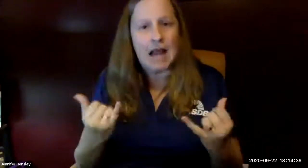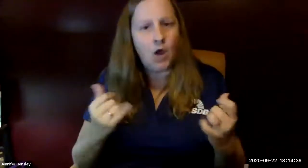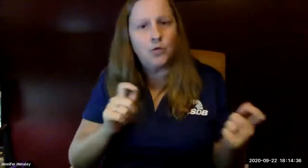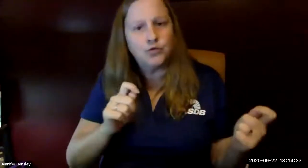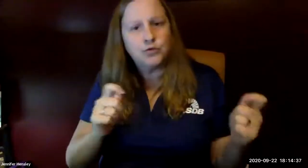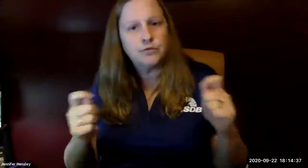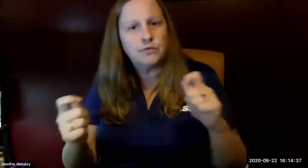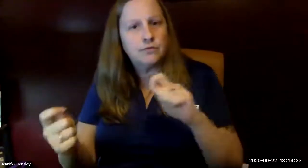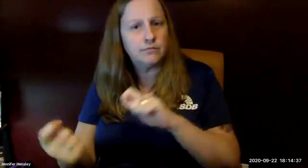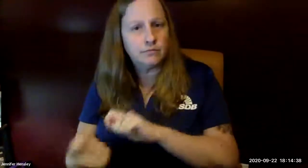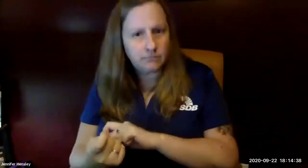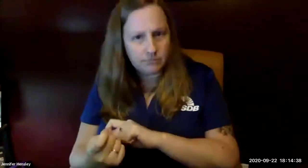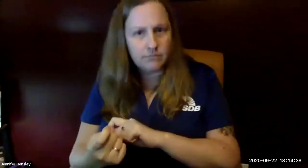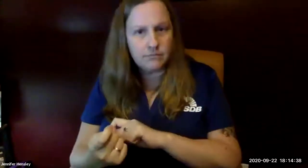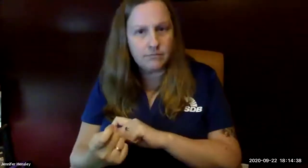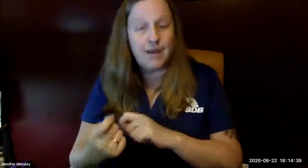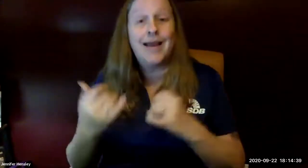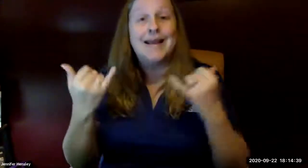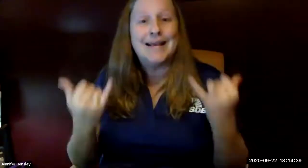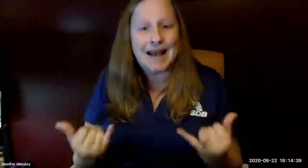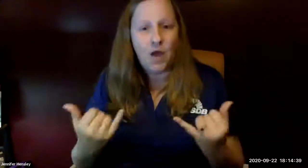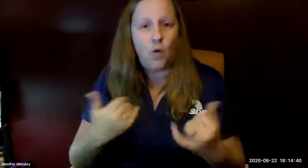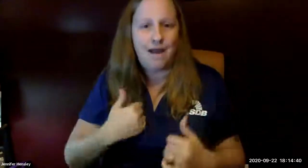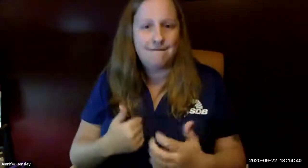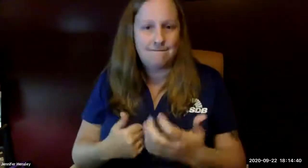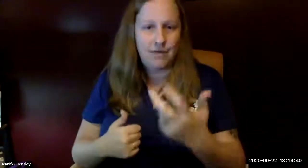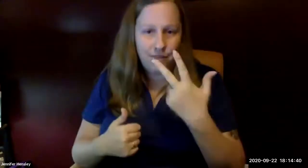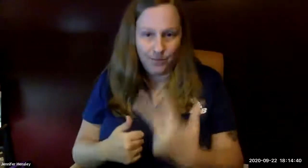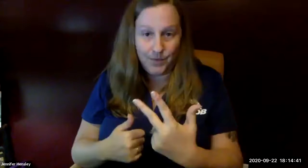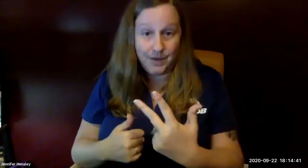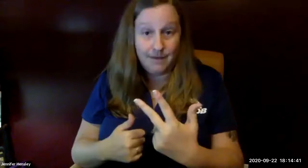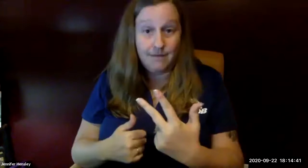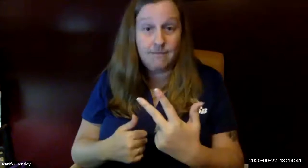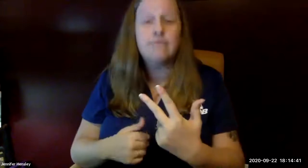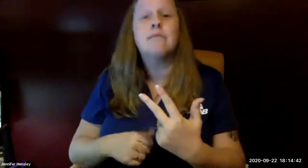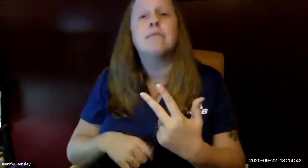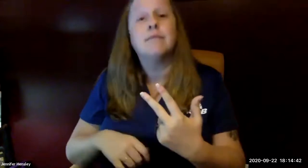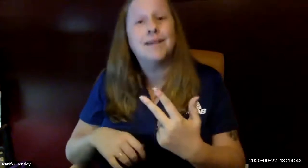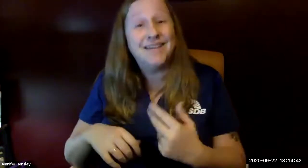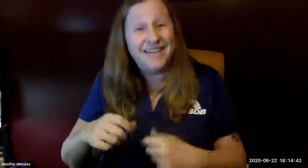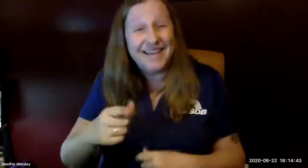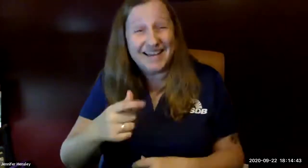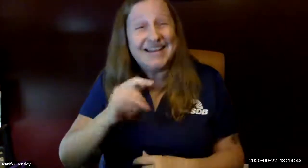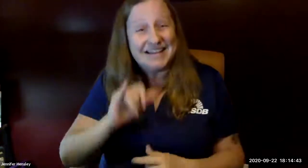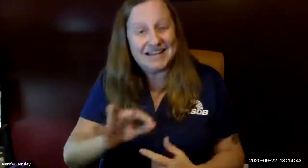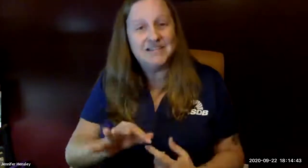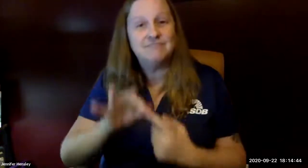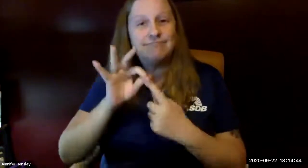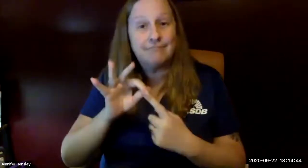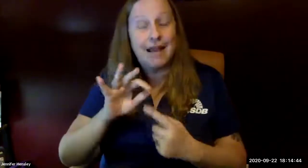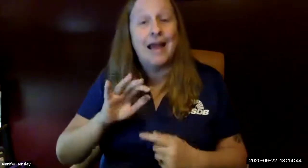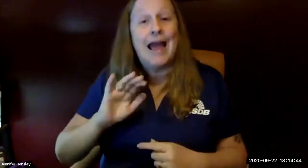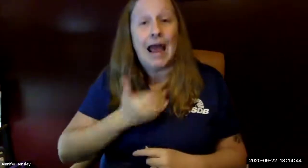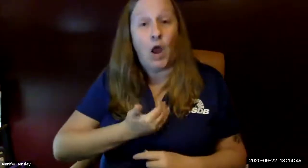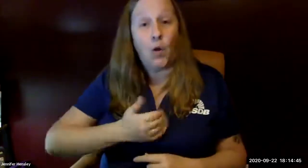used to be five separate regions